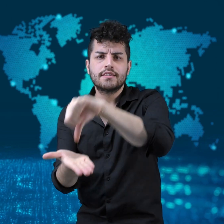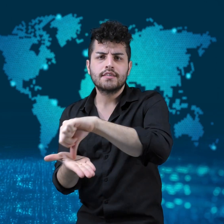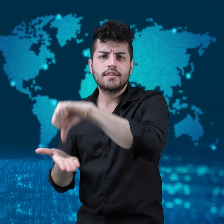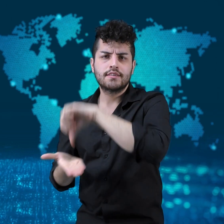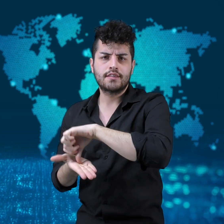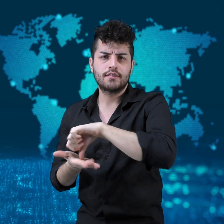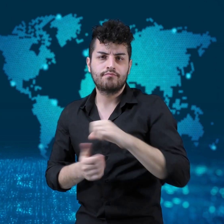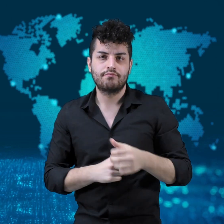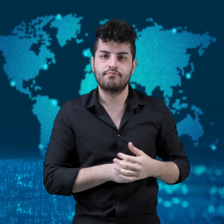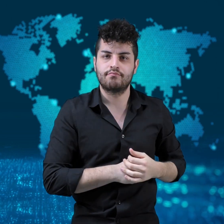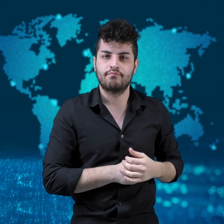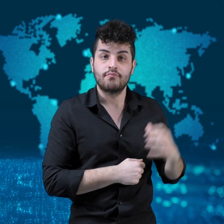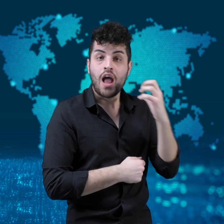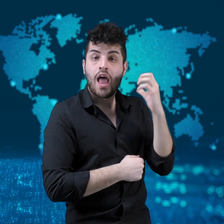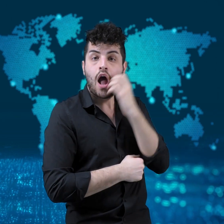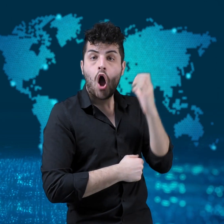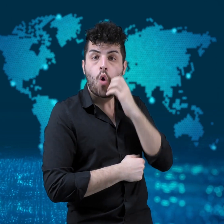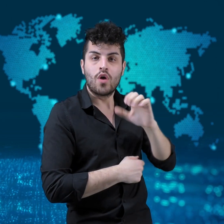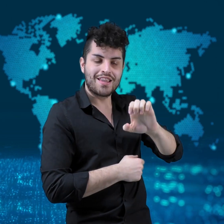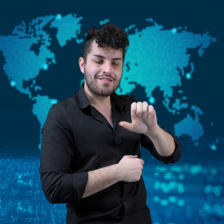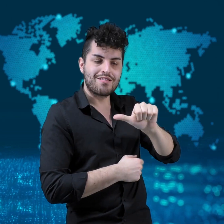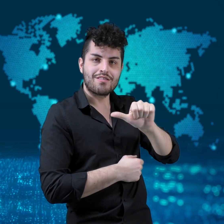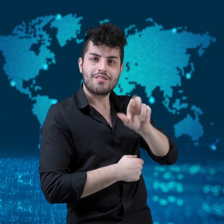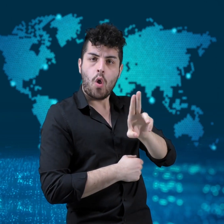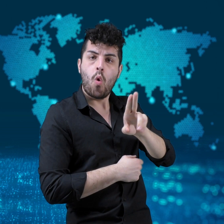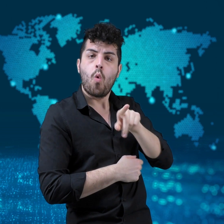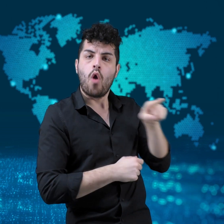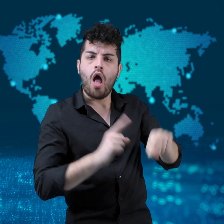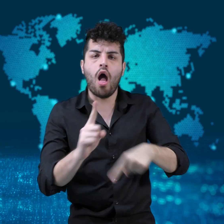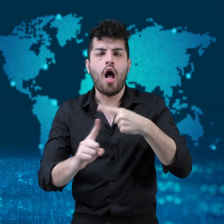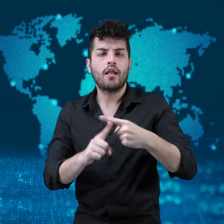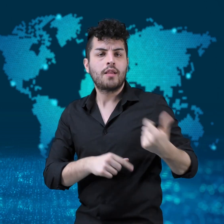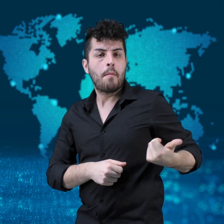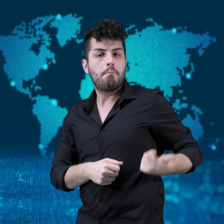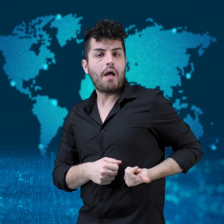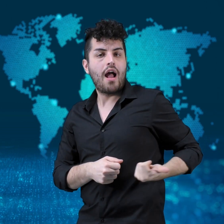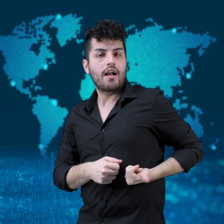and is distributing it in many cities.